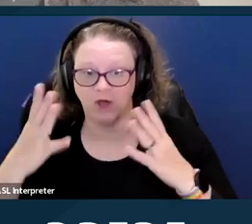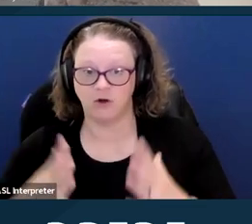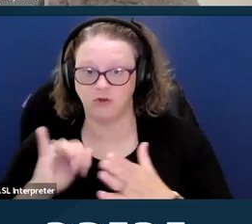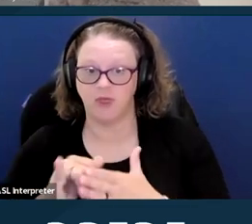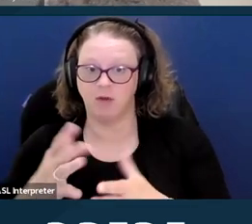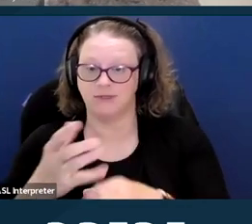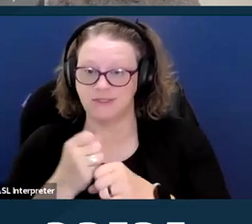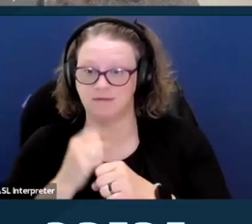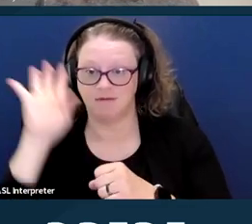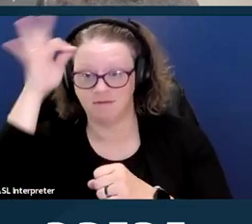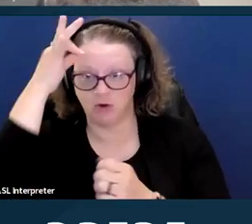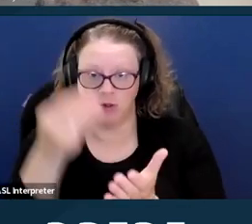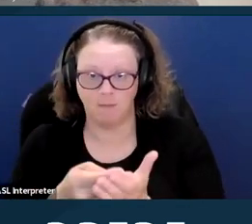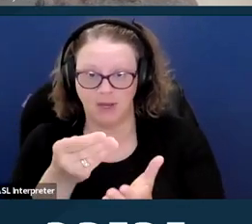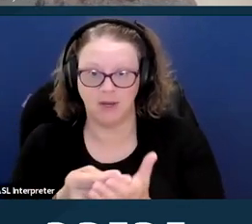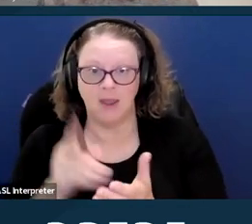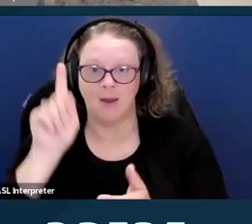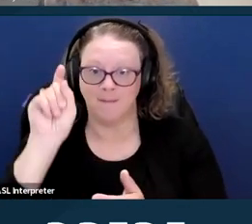and usable by individuals with disabilities.